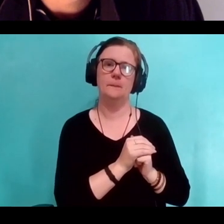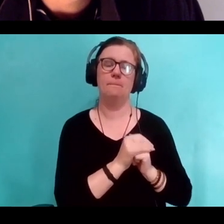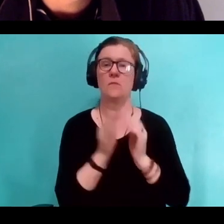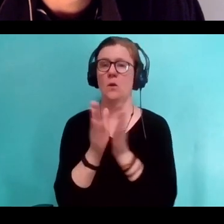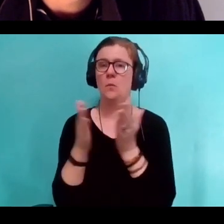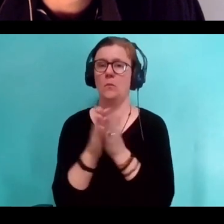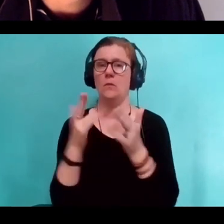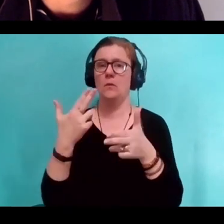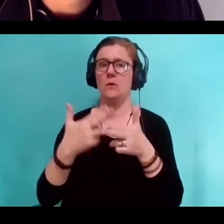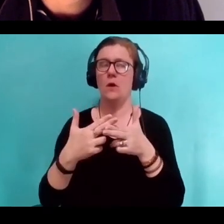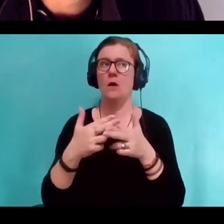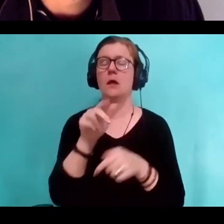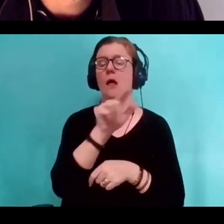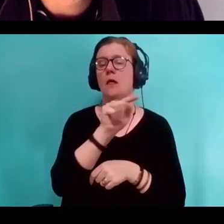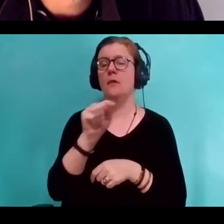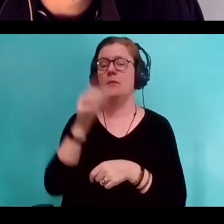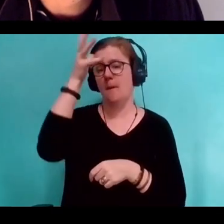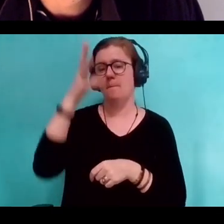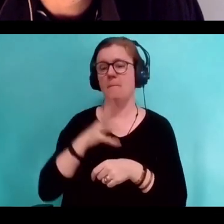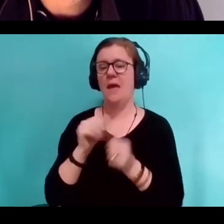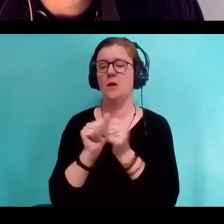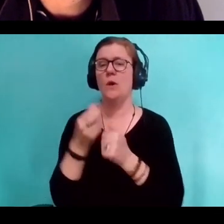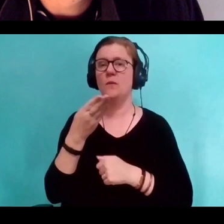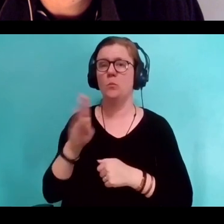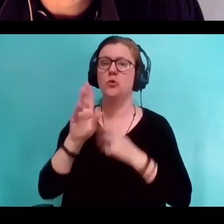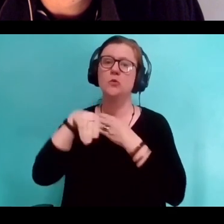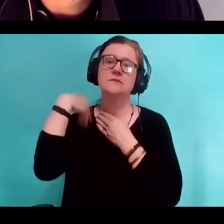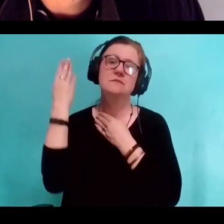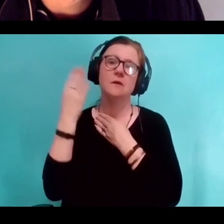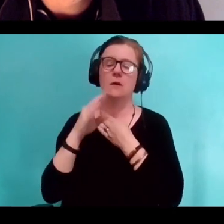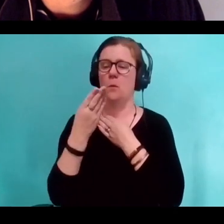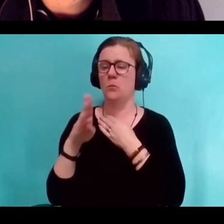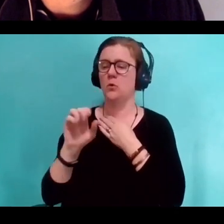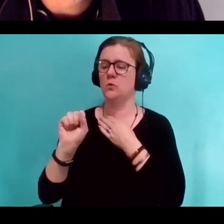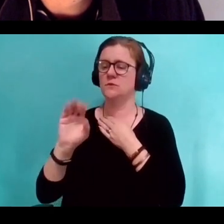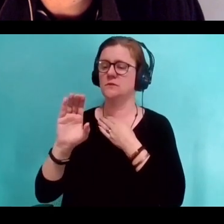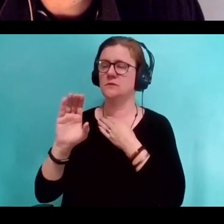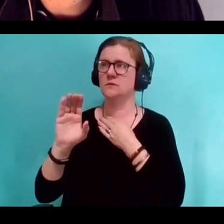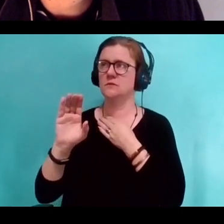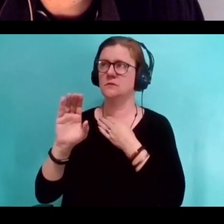"The Man With a Blue Scarf." That's about him painting John, I can't remember his name,